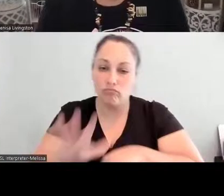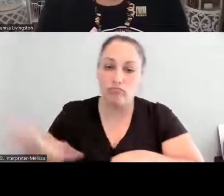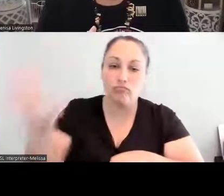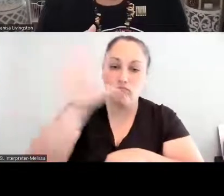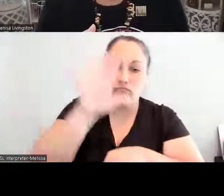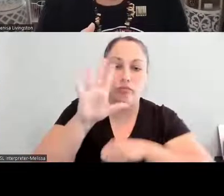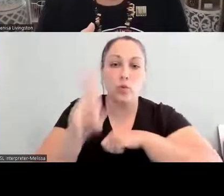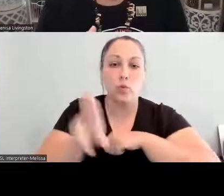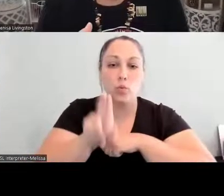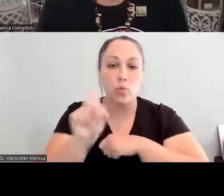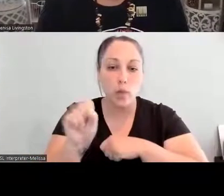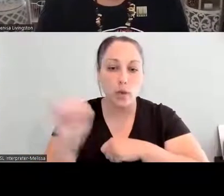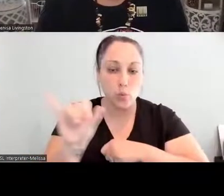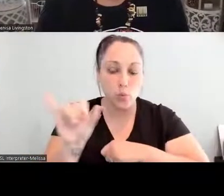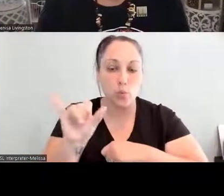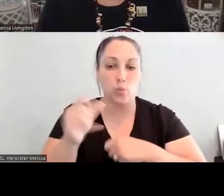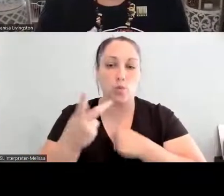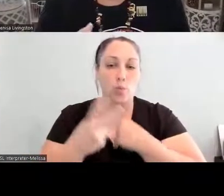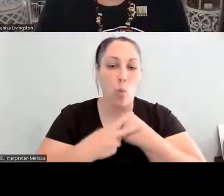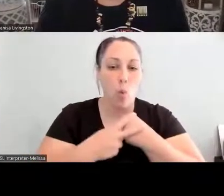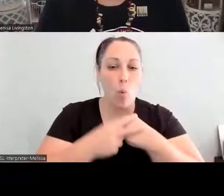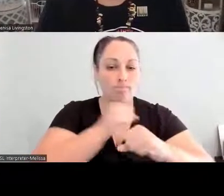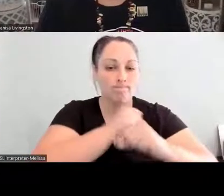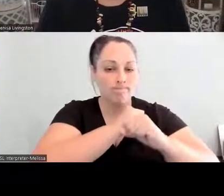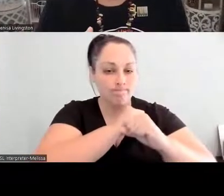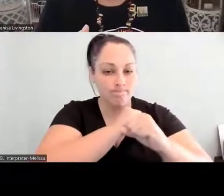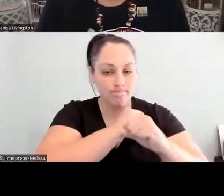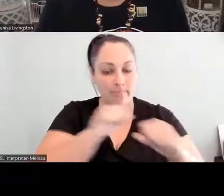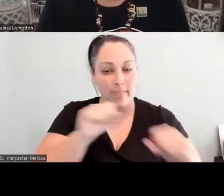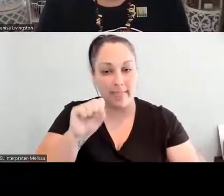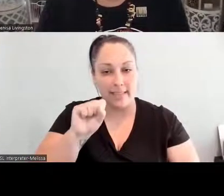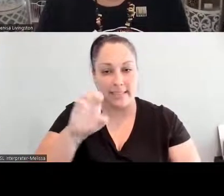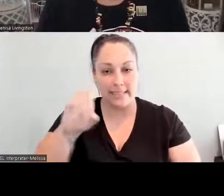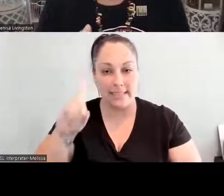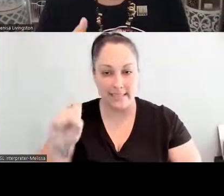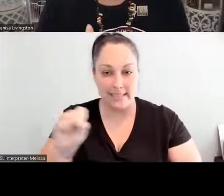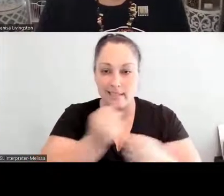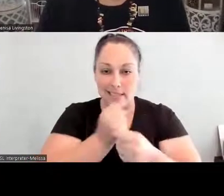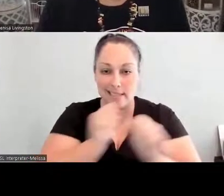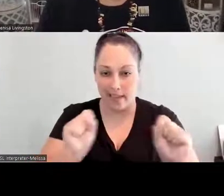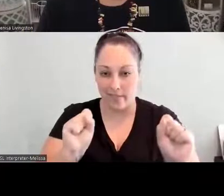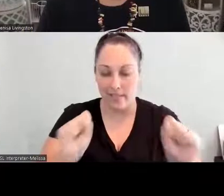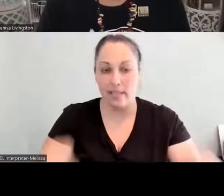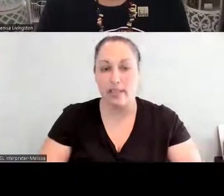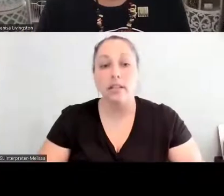And so as we think about the inclusion of indigenous practices and traditions, all of these things here is critical